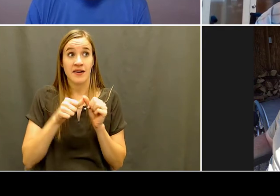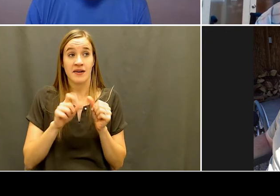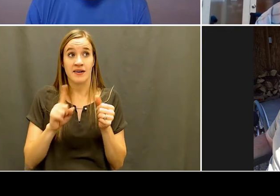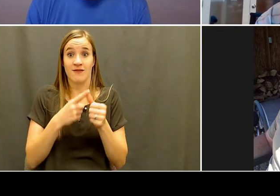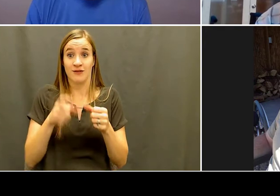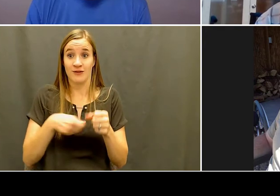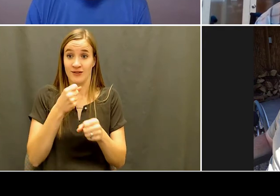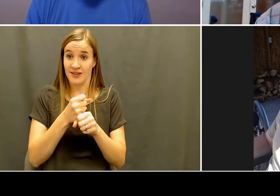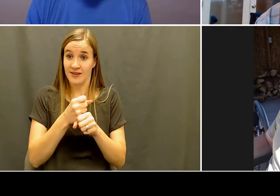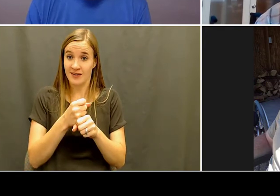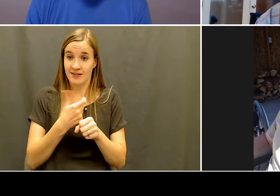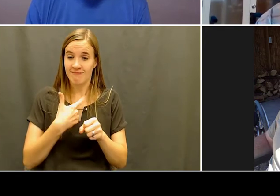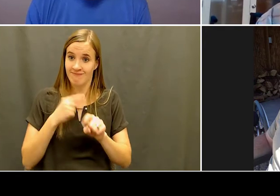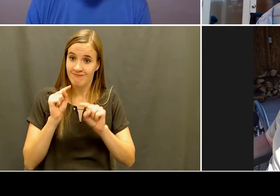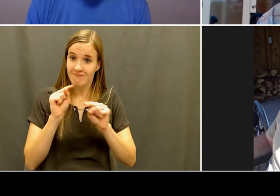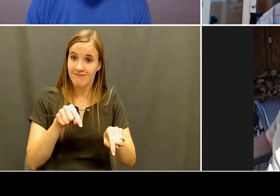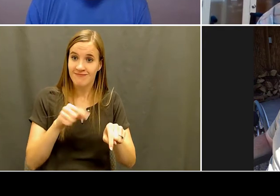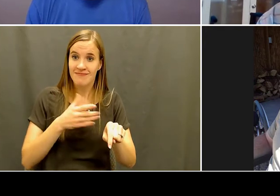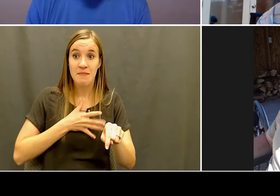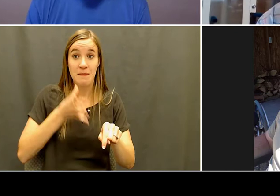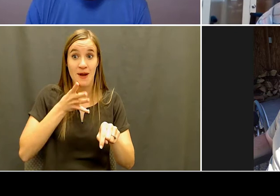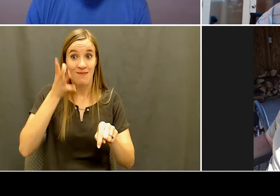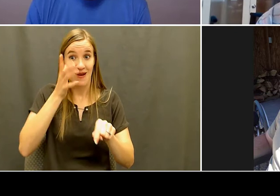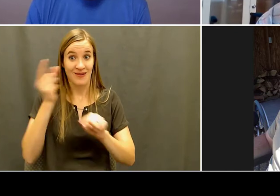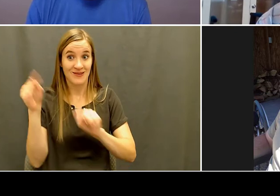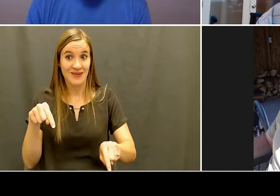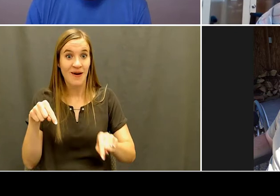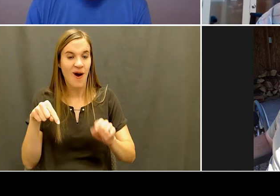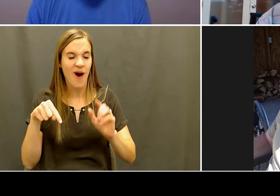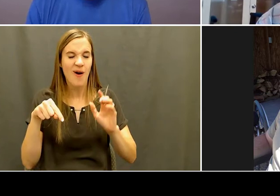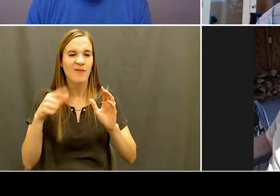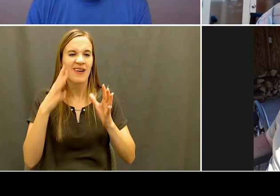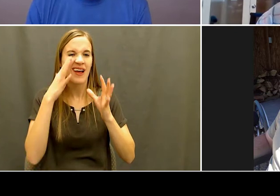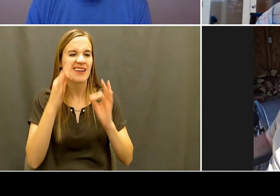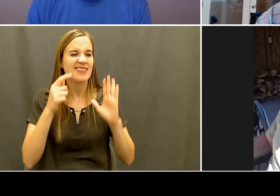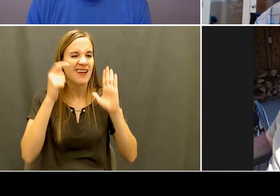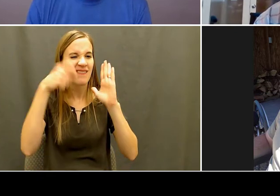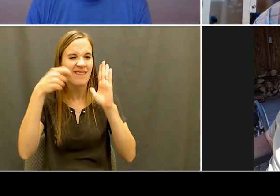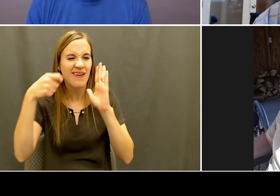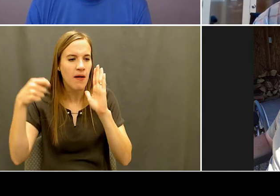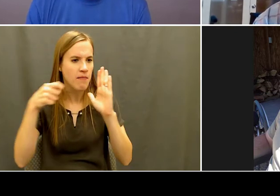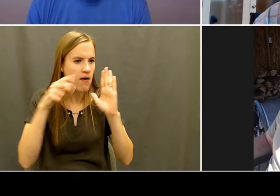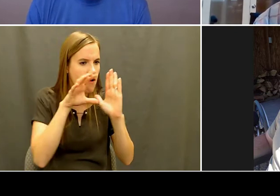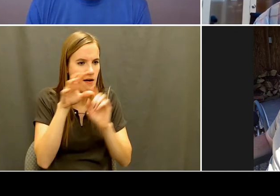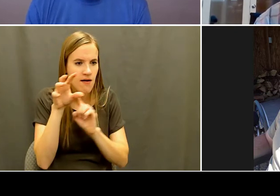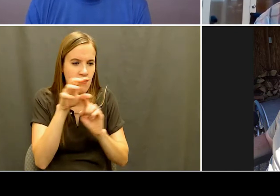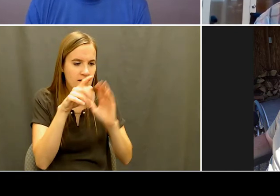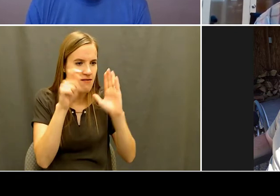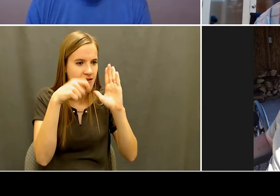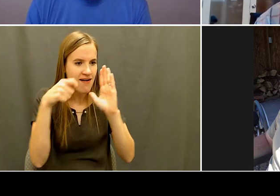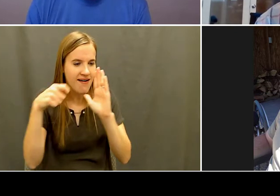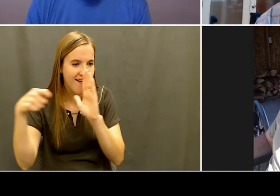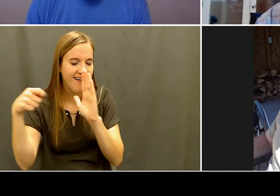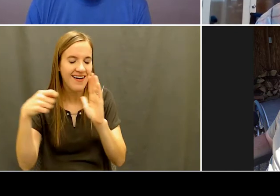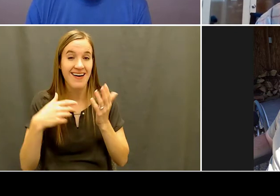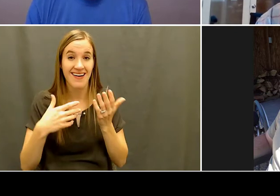was going through some old tapes and I found that tape and so I've been able to go through and watch all that